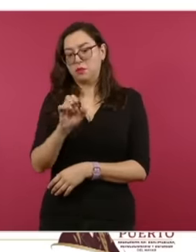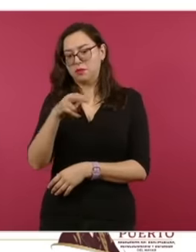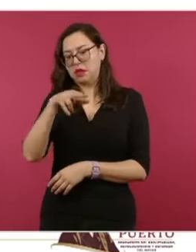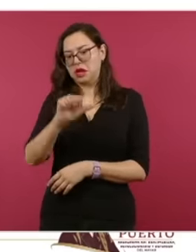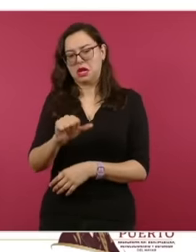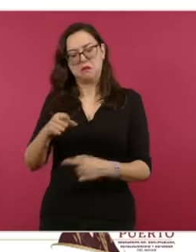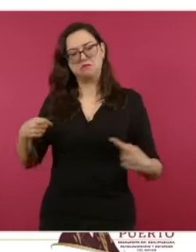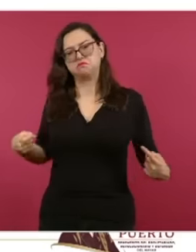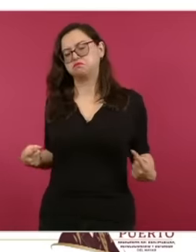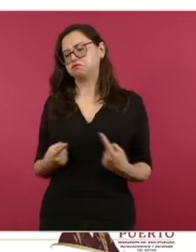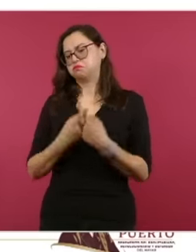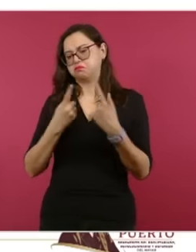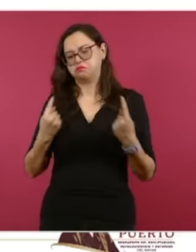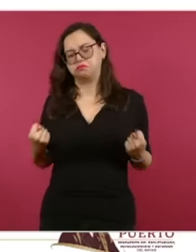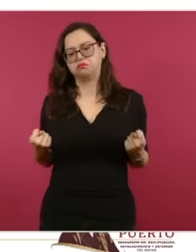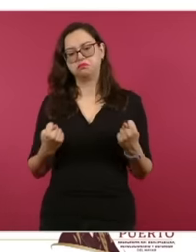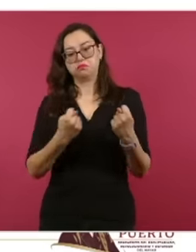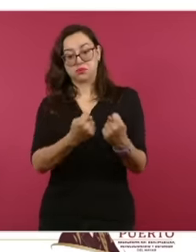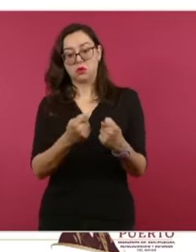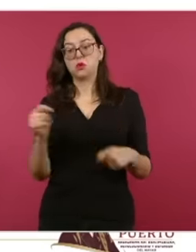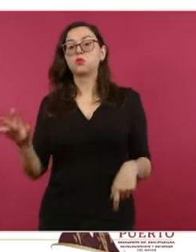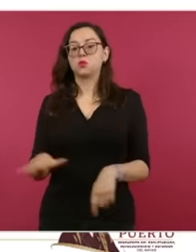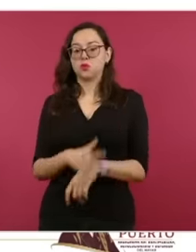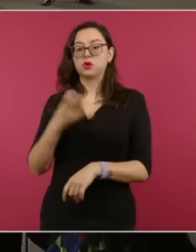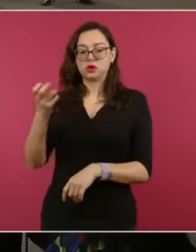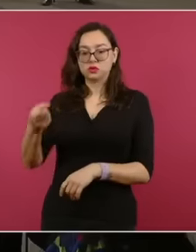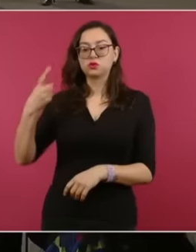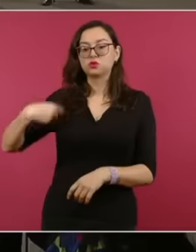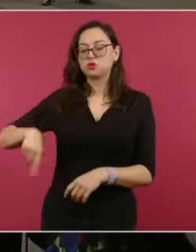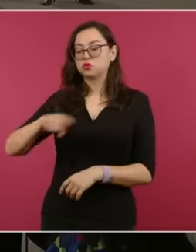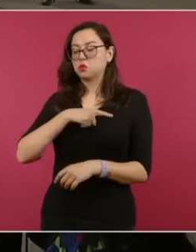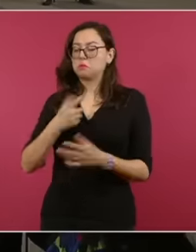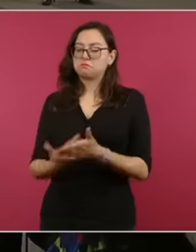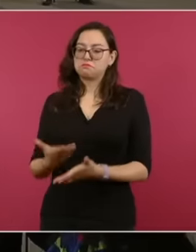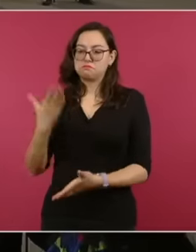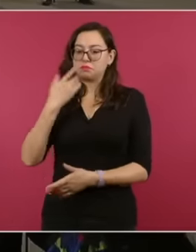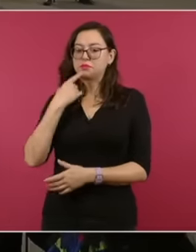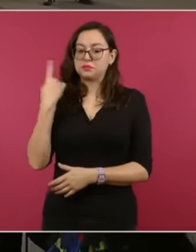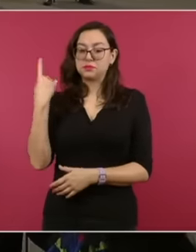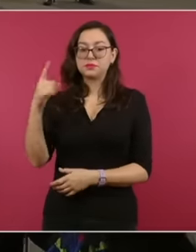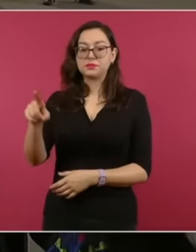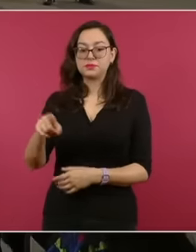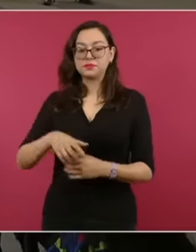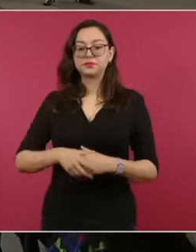are taking before the International Court the next one please these are the claims